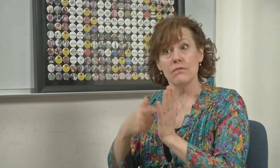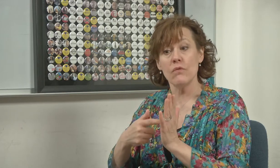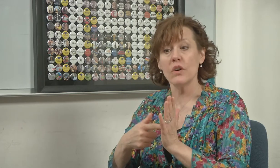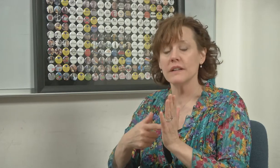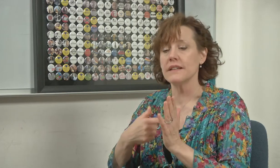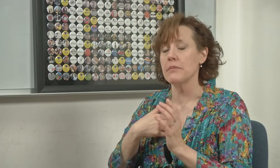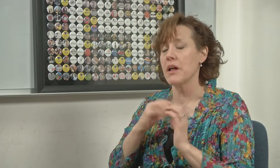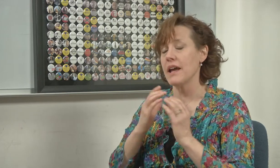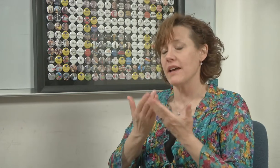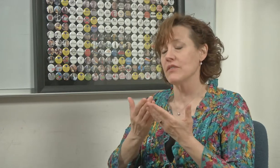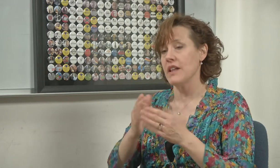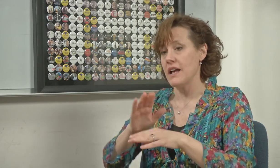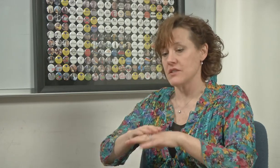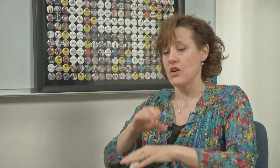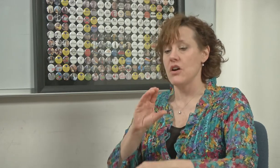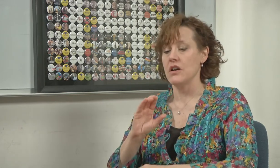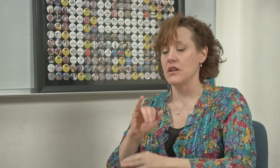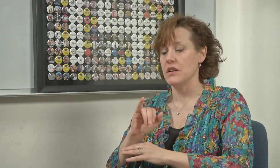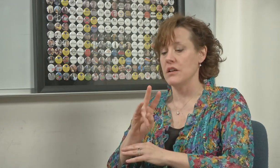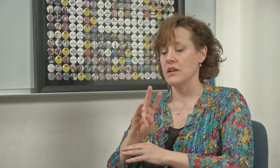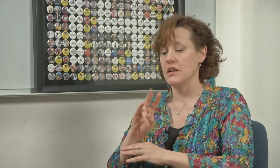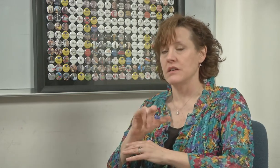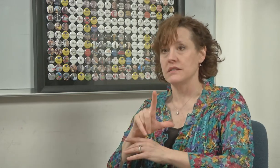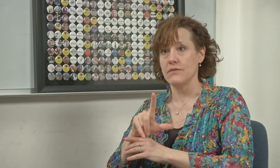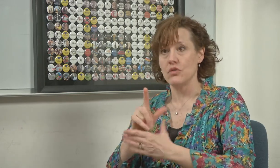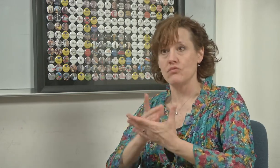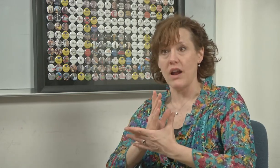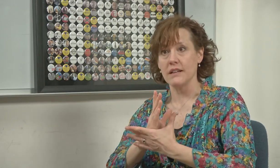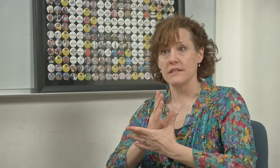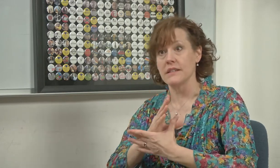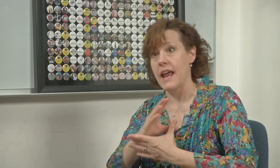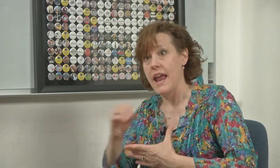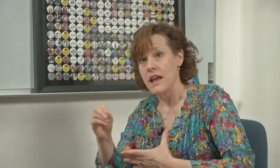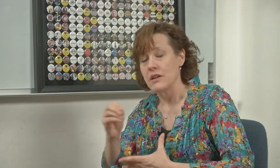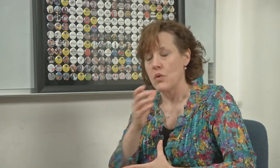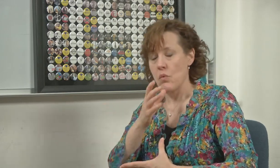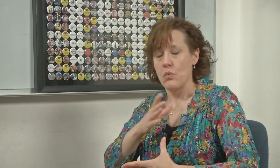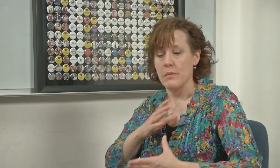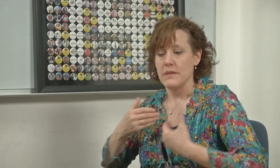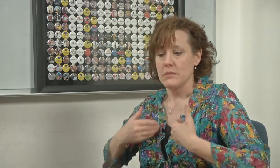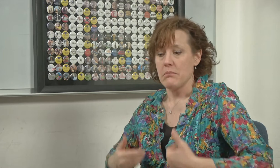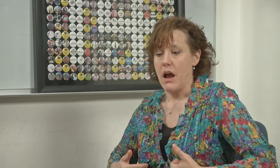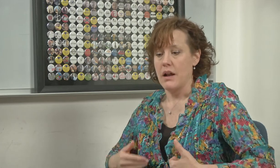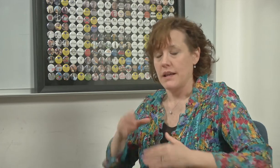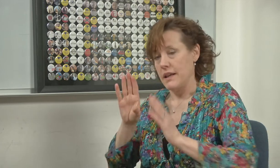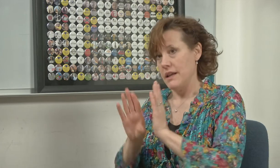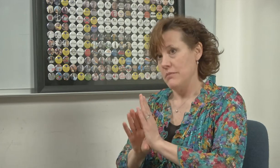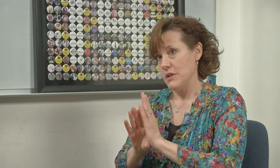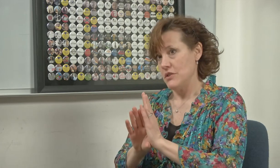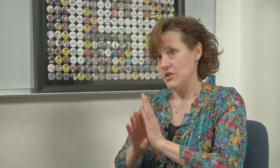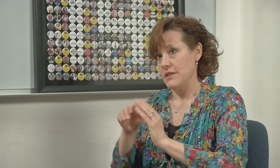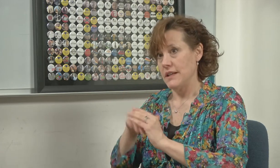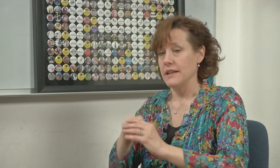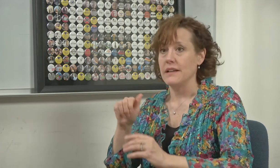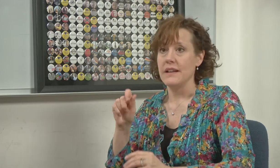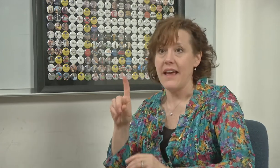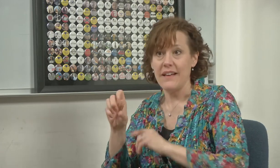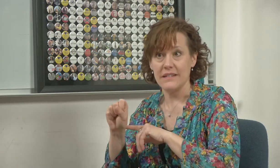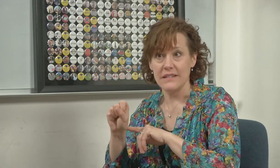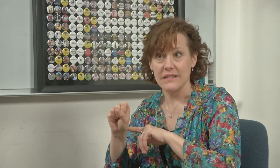for example, a class on civil rights and women's body images in ads.